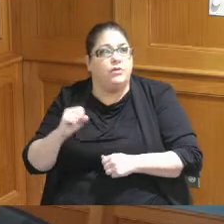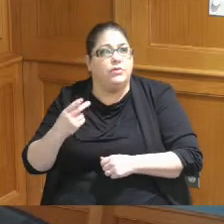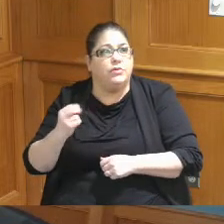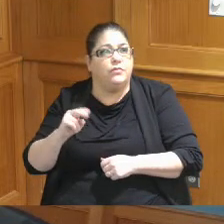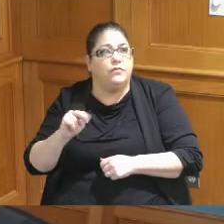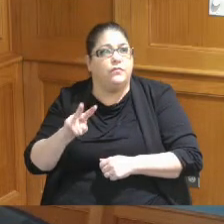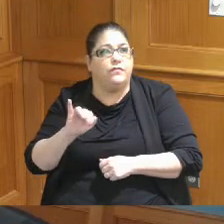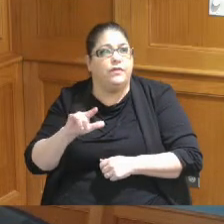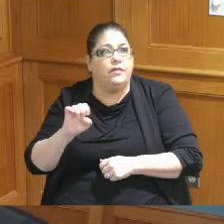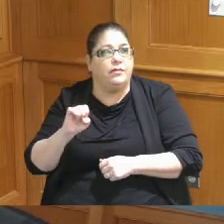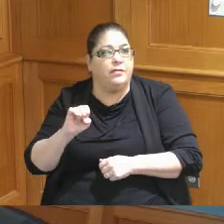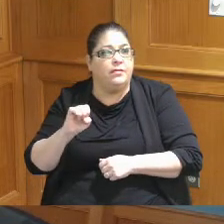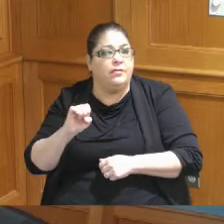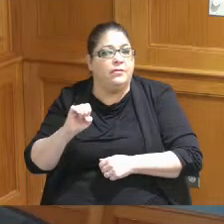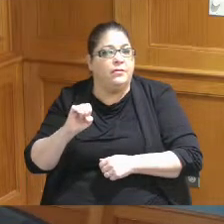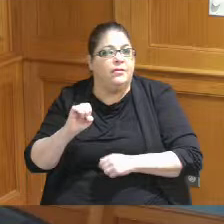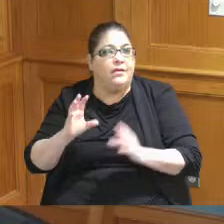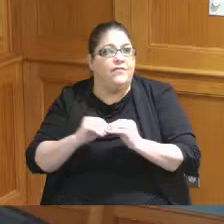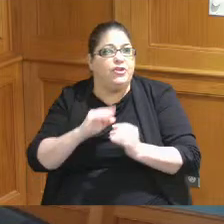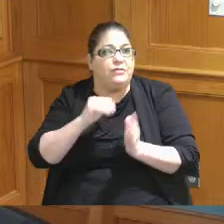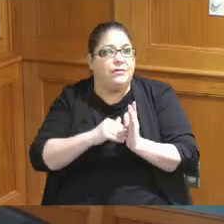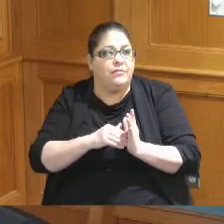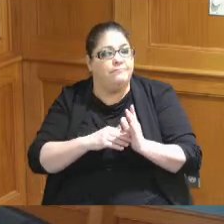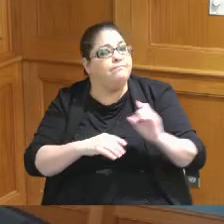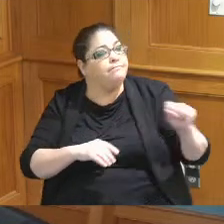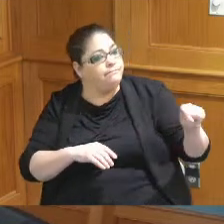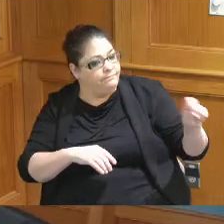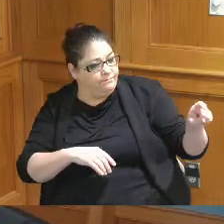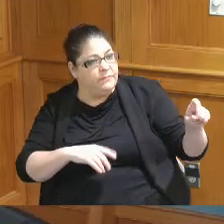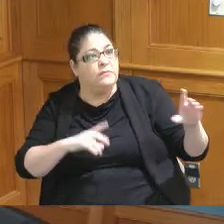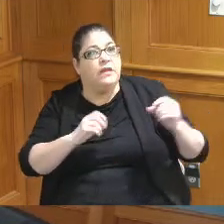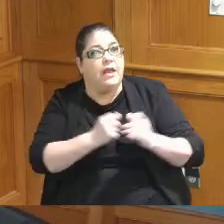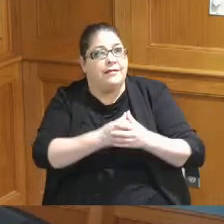of more square footage I like that they are doing an expansion and we actually had